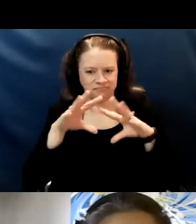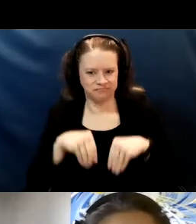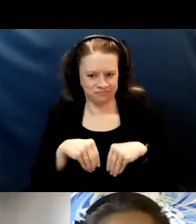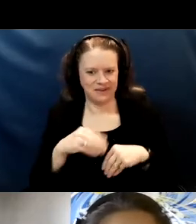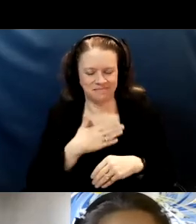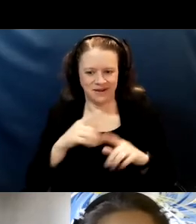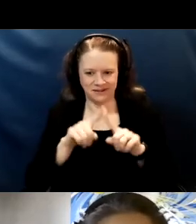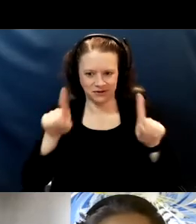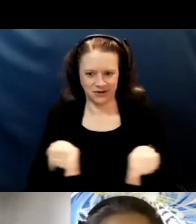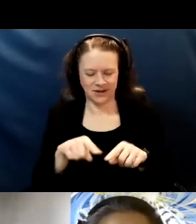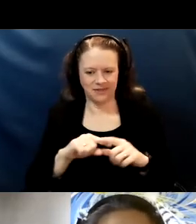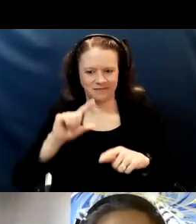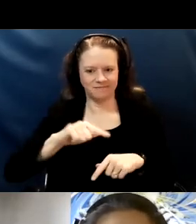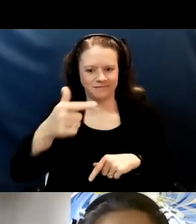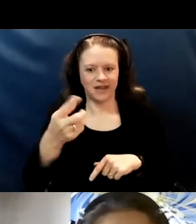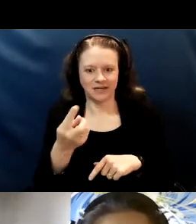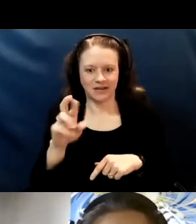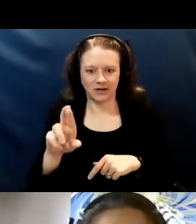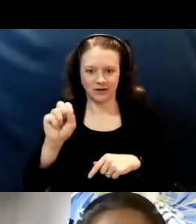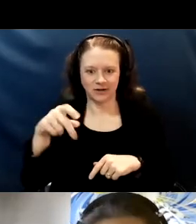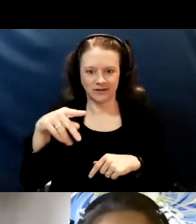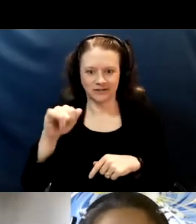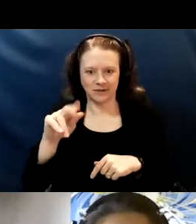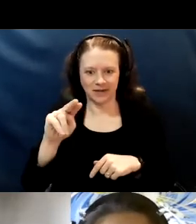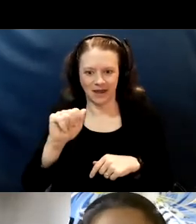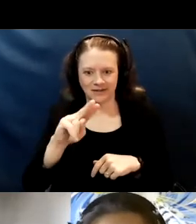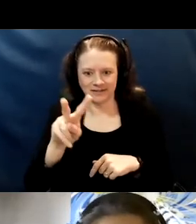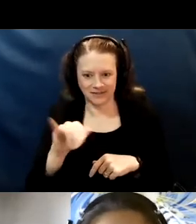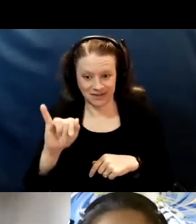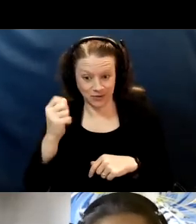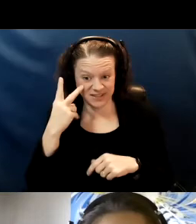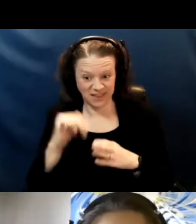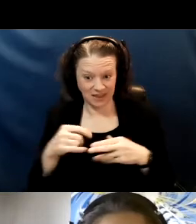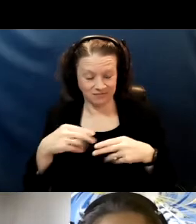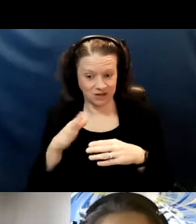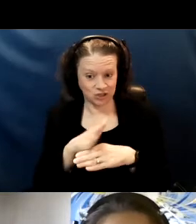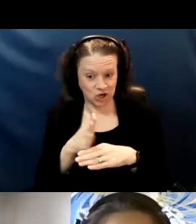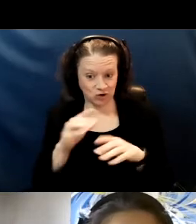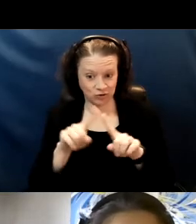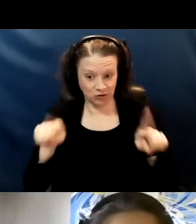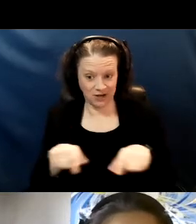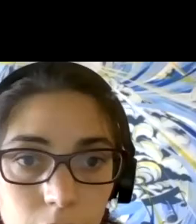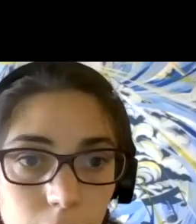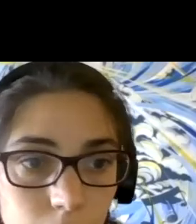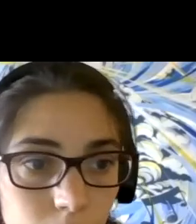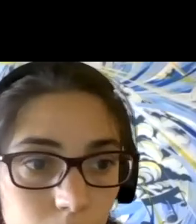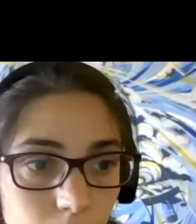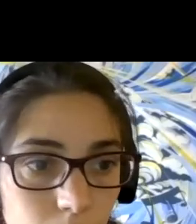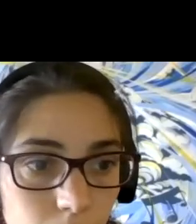Dr. Spinazzi can you see the share screen at the bottom of your slide? So we'll stop sharing on this end and you can start sharing.